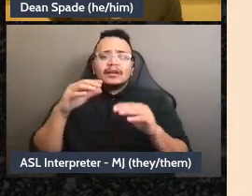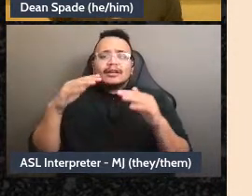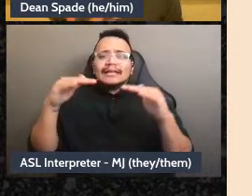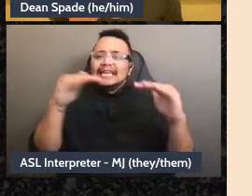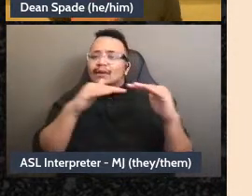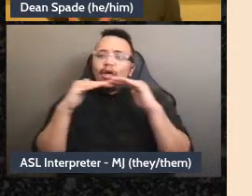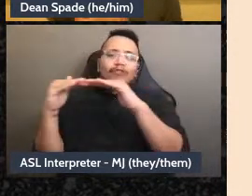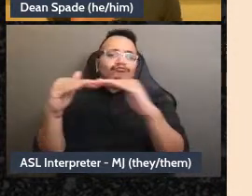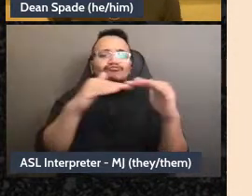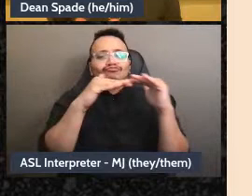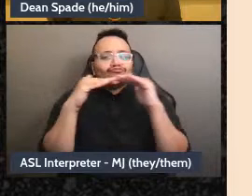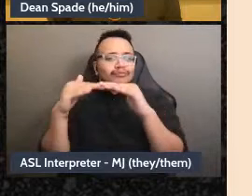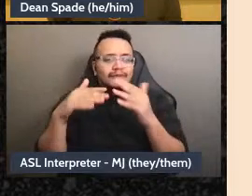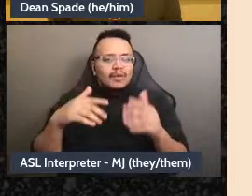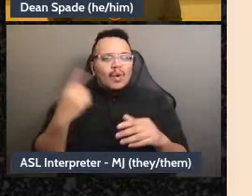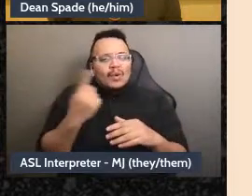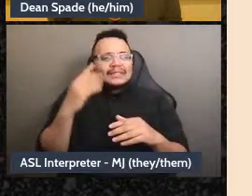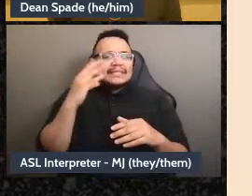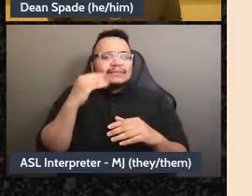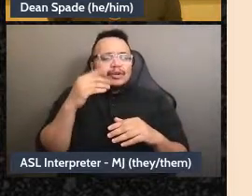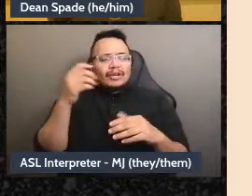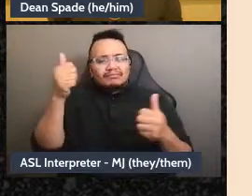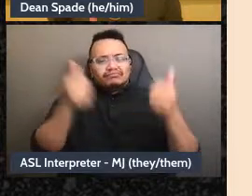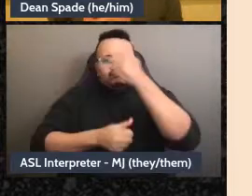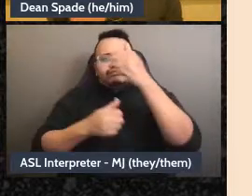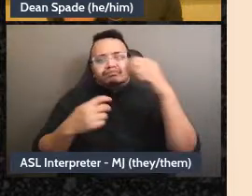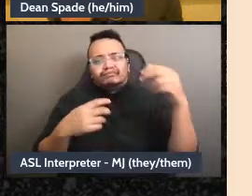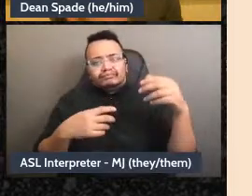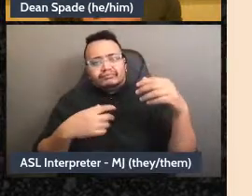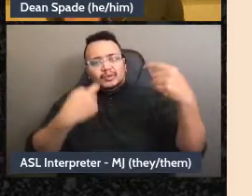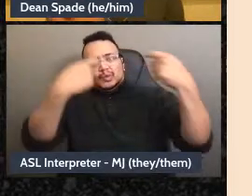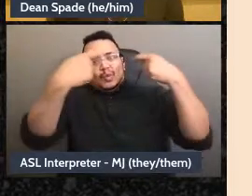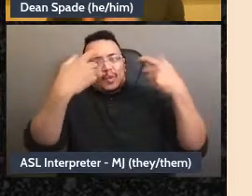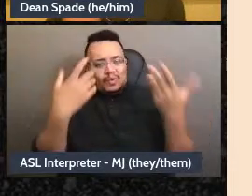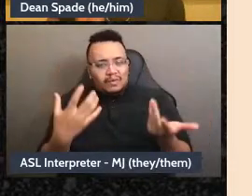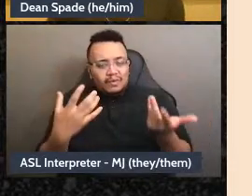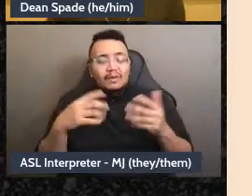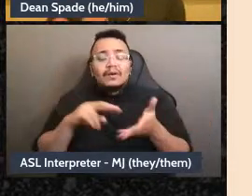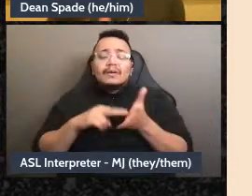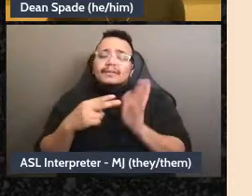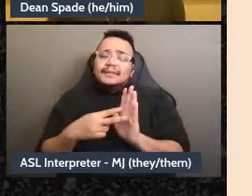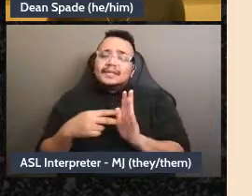sure especially with new people in our group that we keep talking about how the consensus process